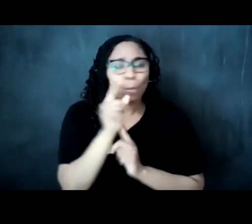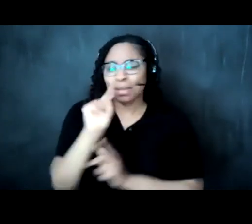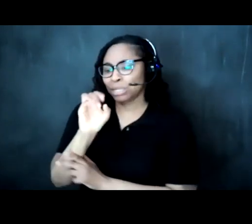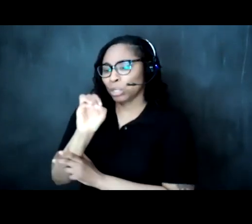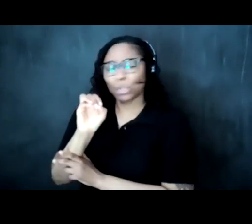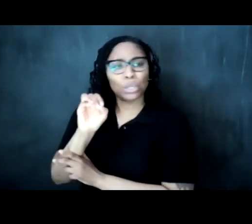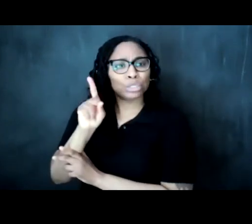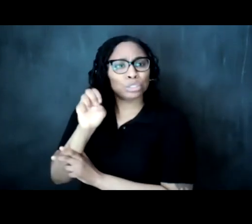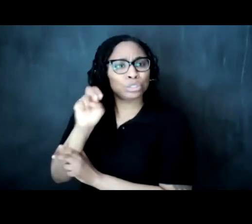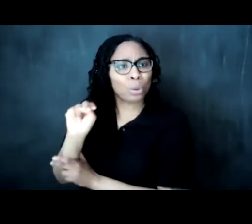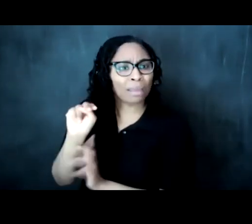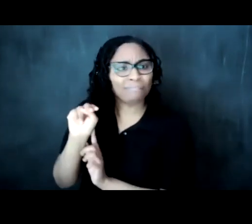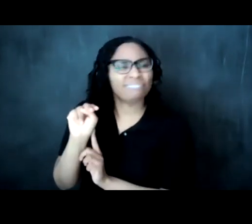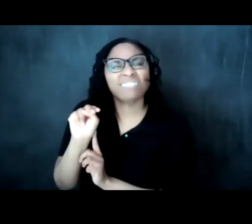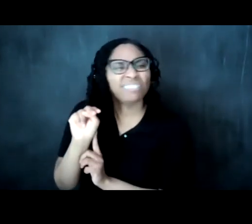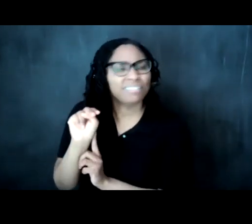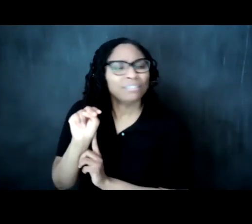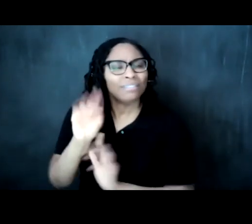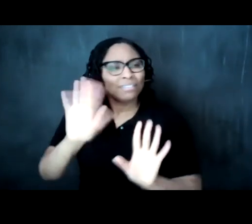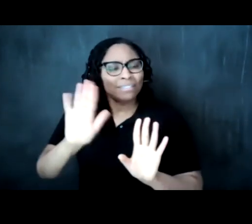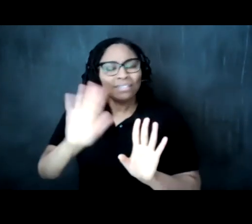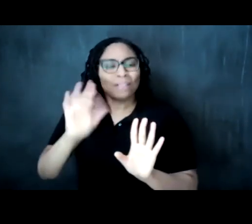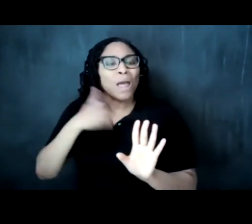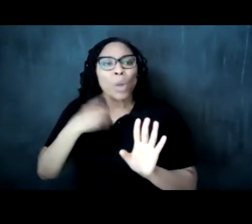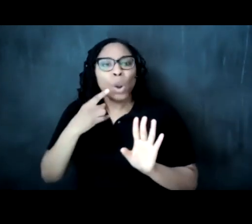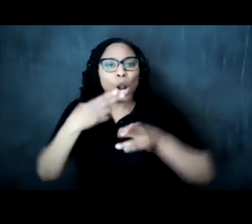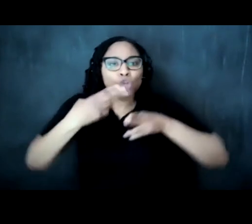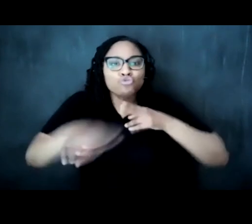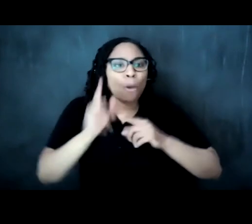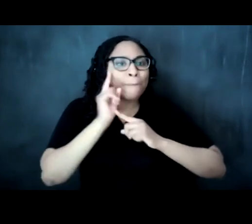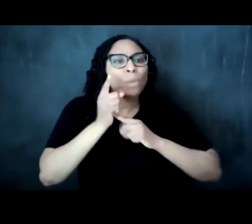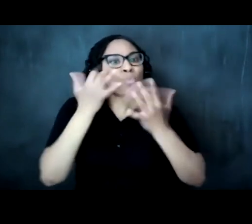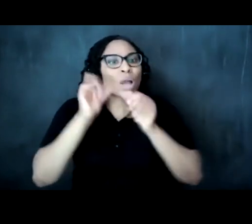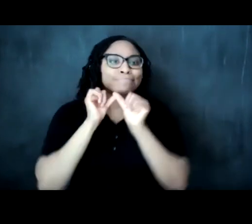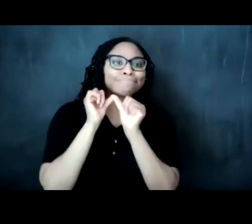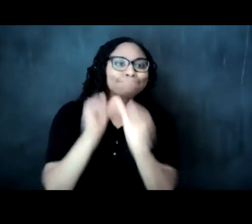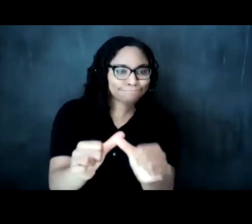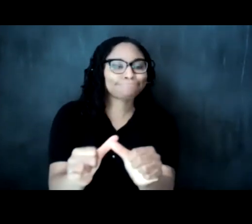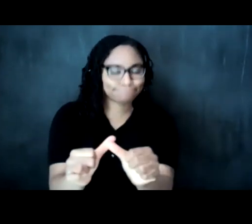beyond you know what we we will include this voice because it's the socially acceptable thing to do